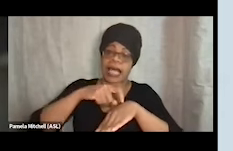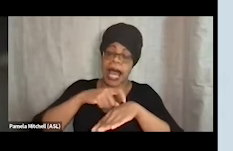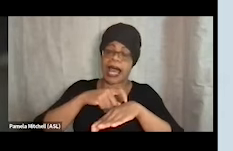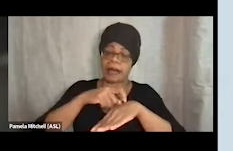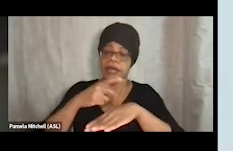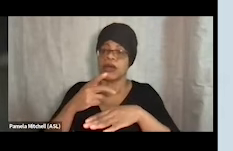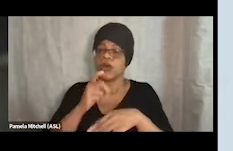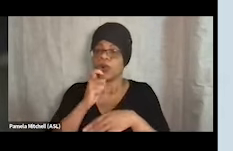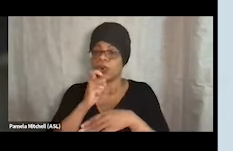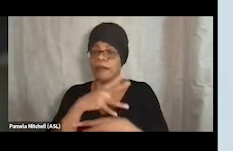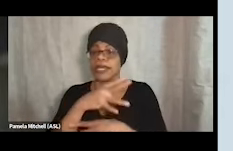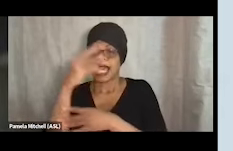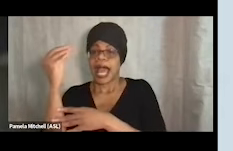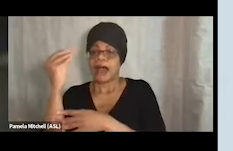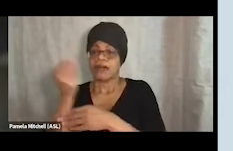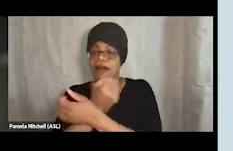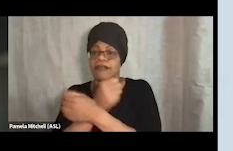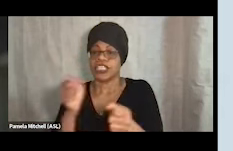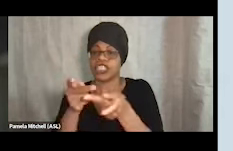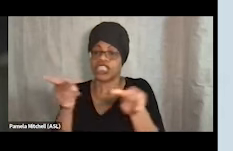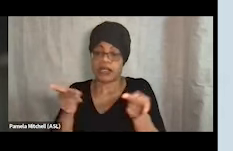the process of losing their bed, so often like three to five days.